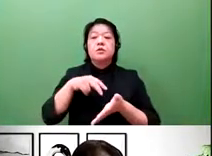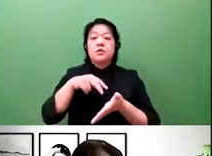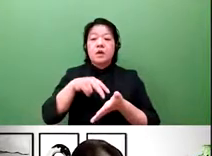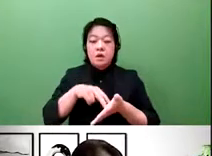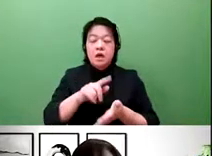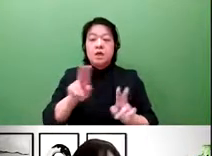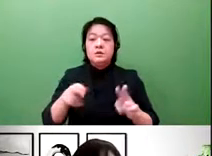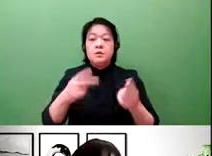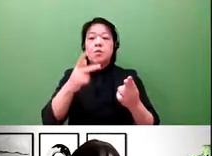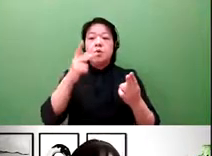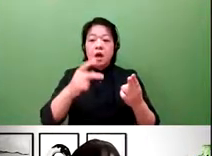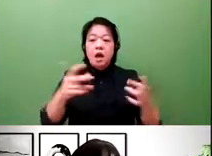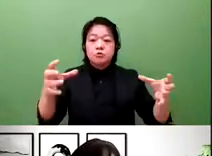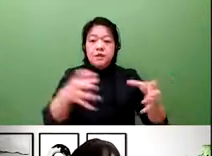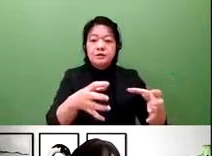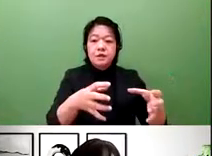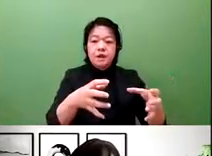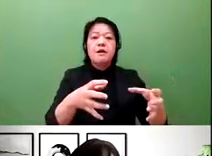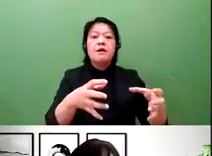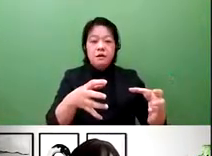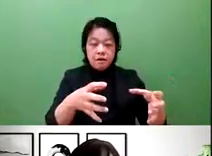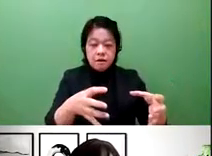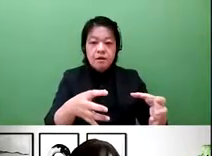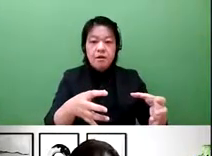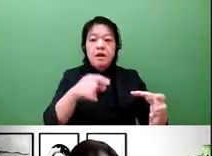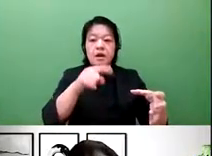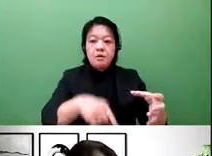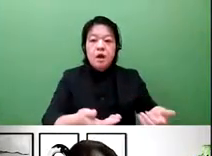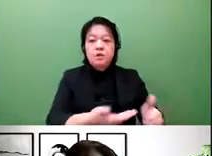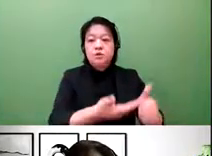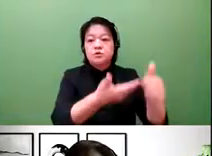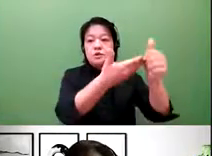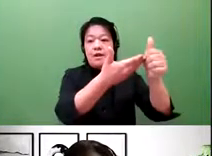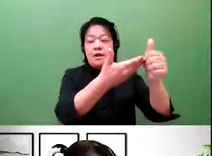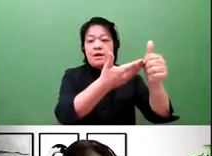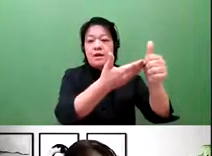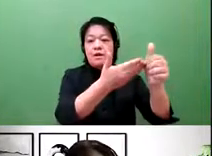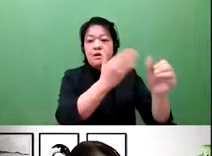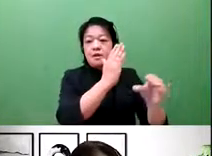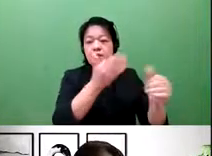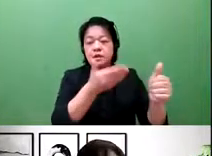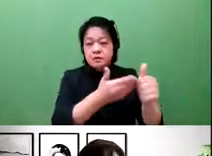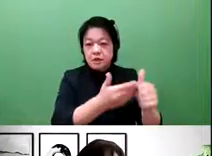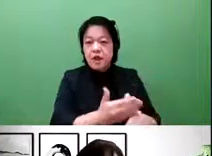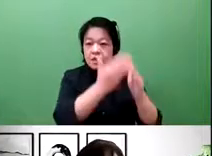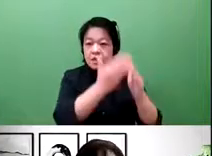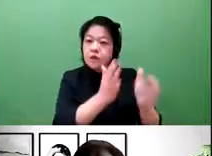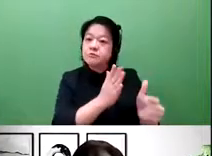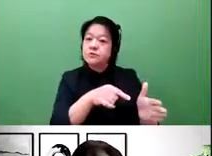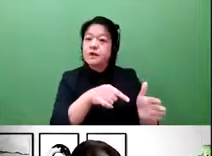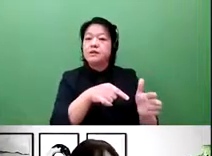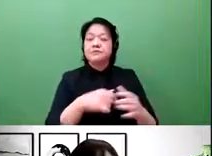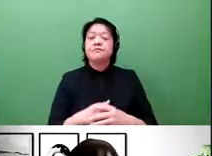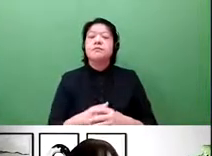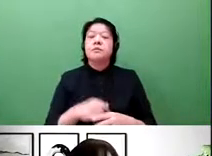It is important to put together a cluster of experts, dedicated